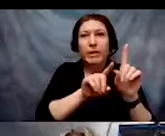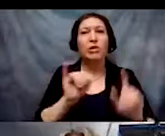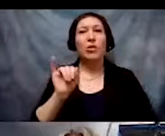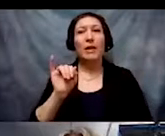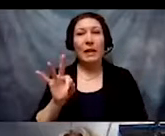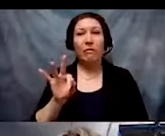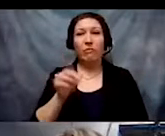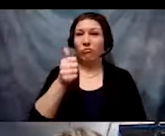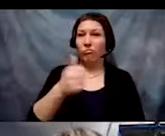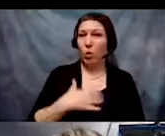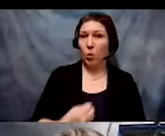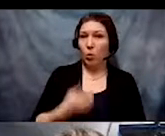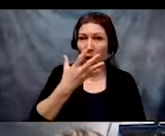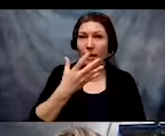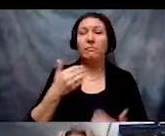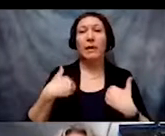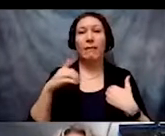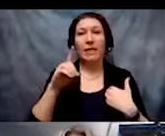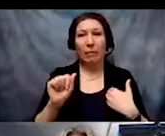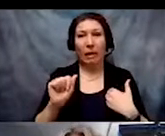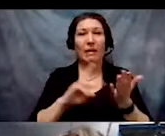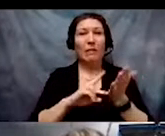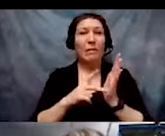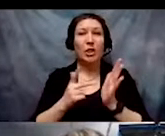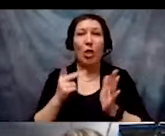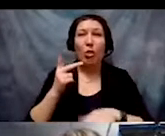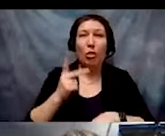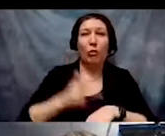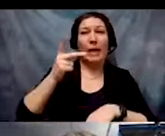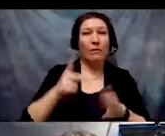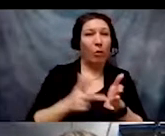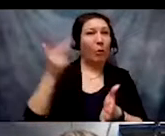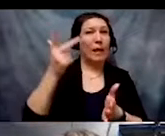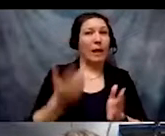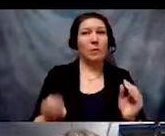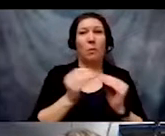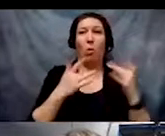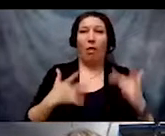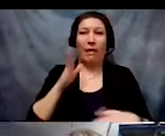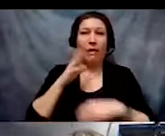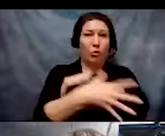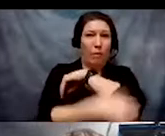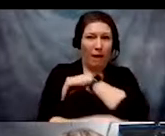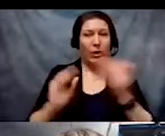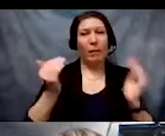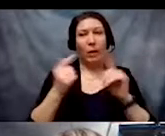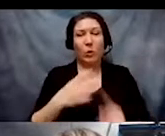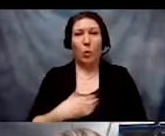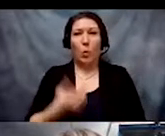and you have a disability, you are three more times likely to live in poverty. The next bars, disabled